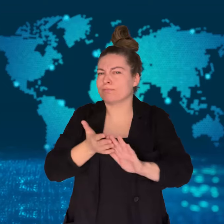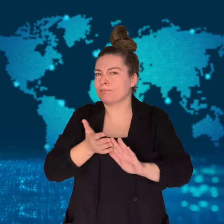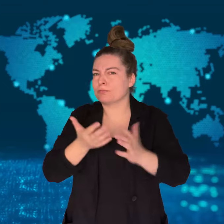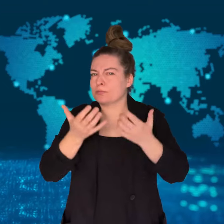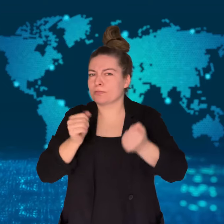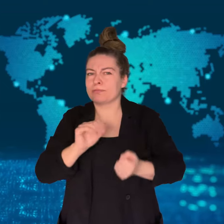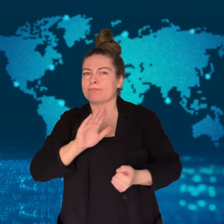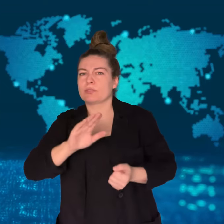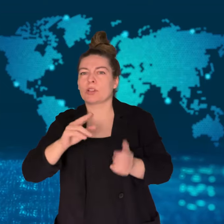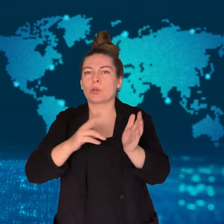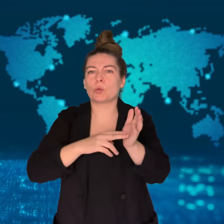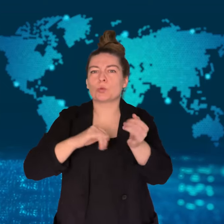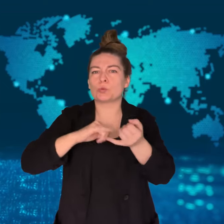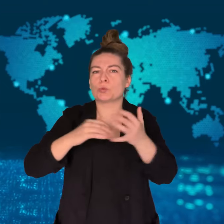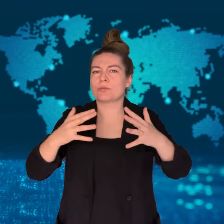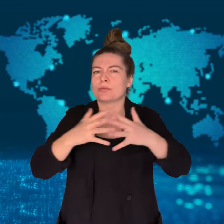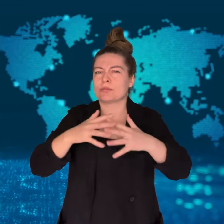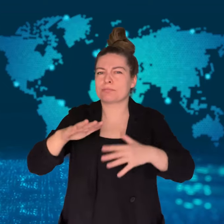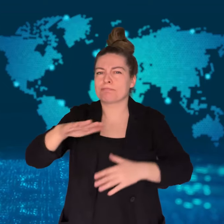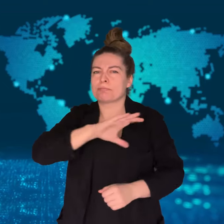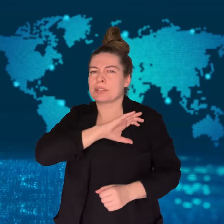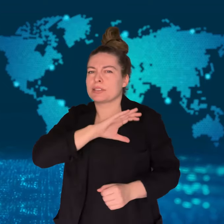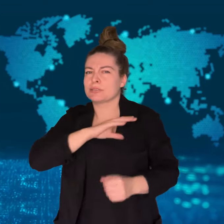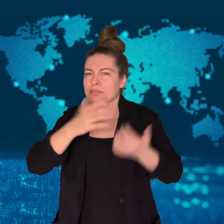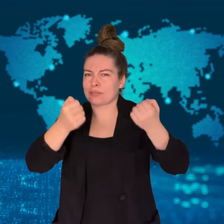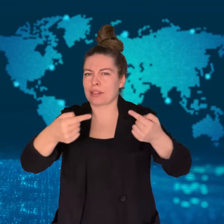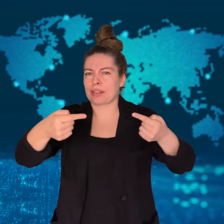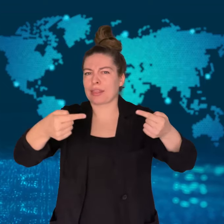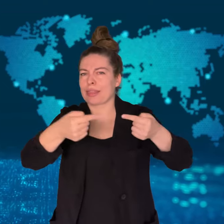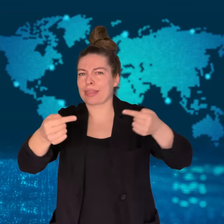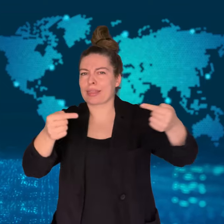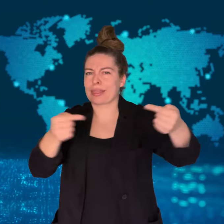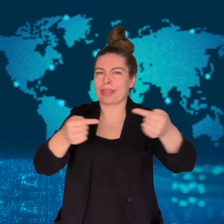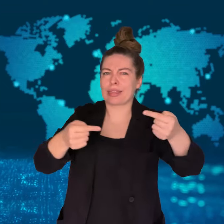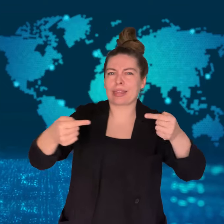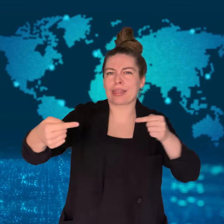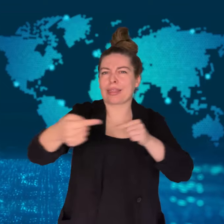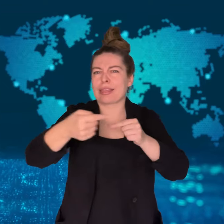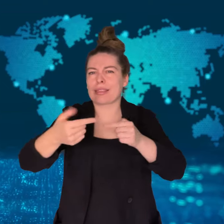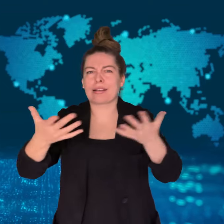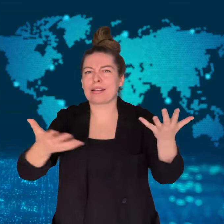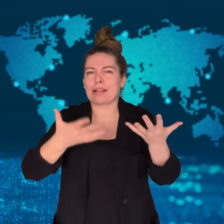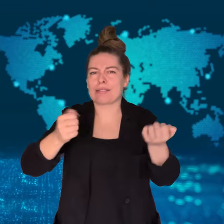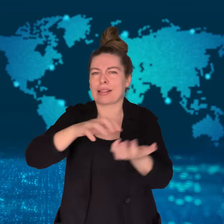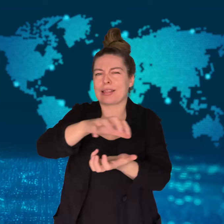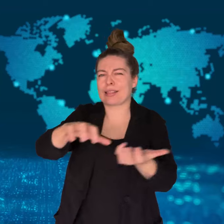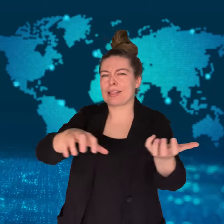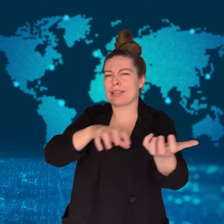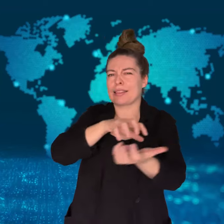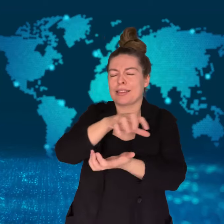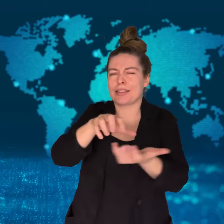There is controversy because of the NSW Police Commissioner's comments